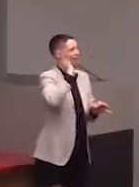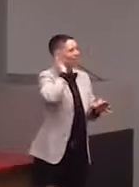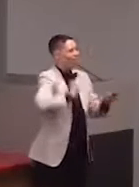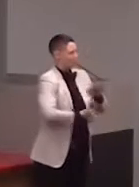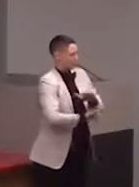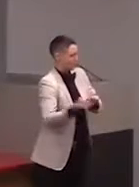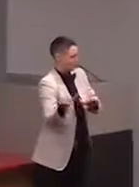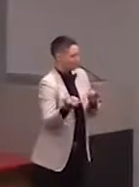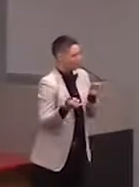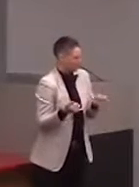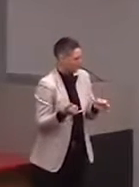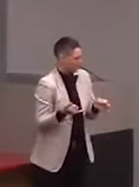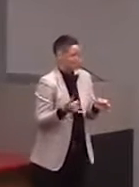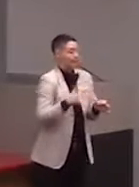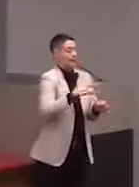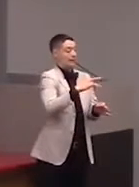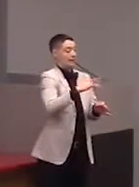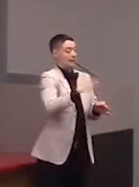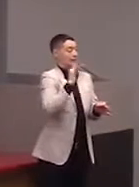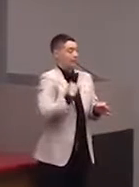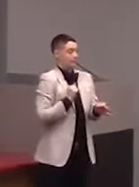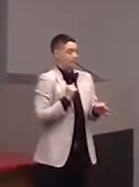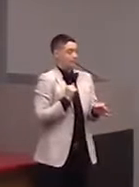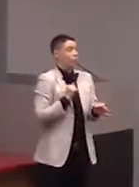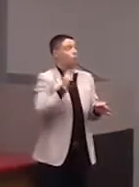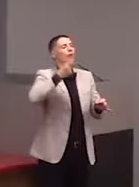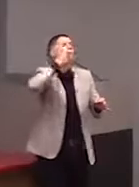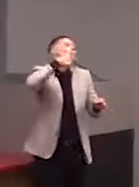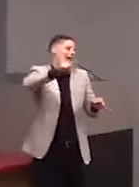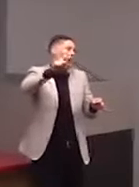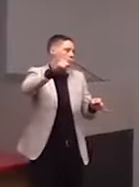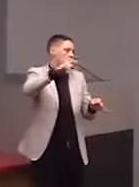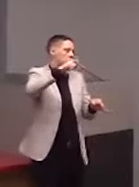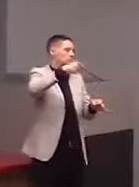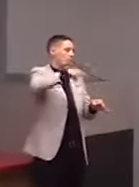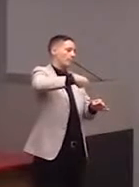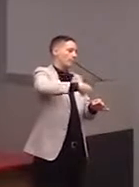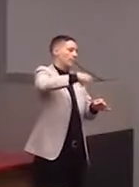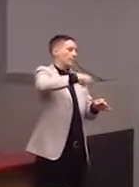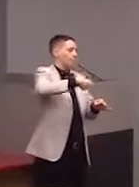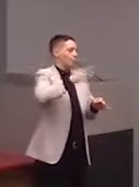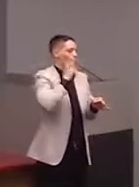And you tap it with the pen and it will talk to you about that exhibit.